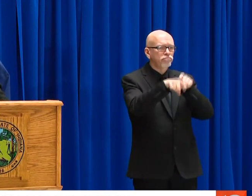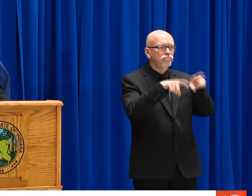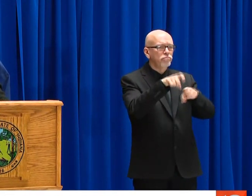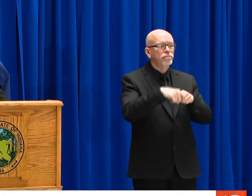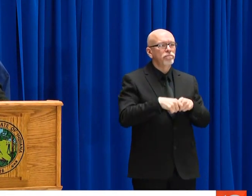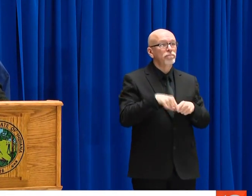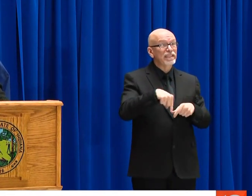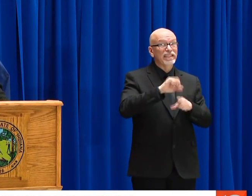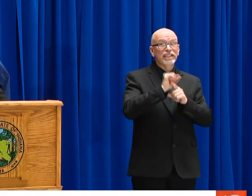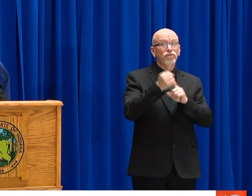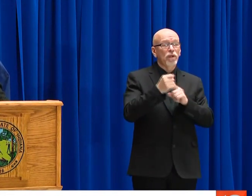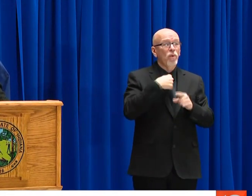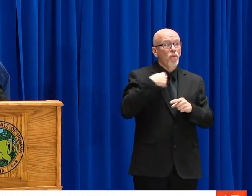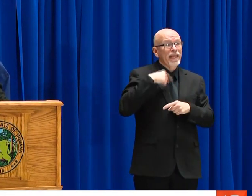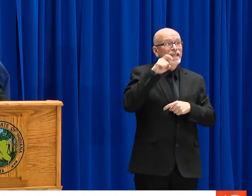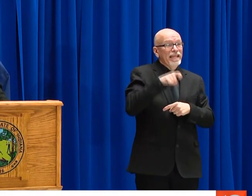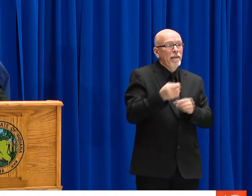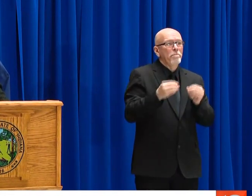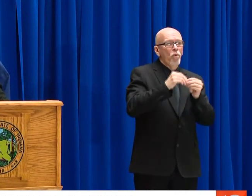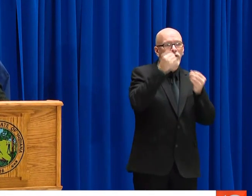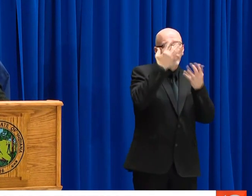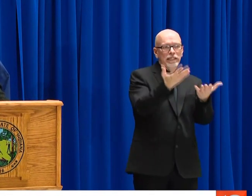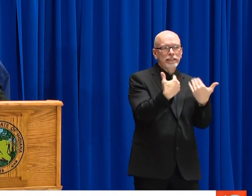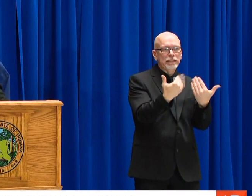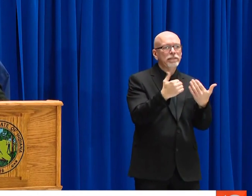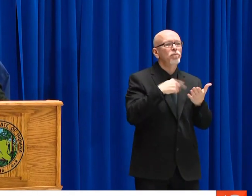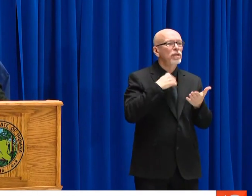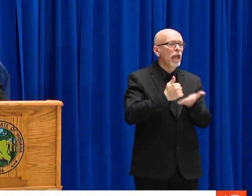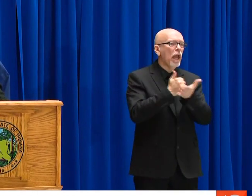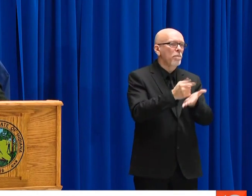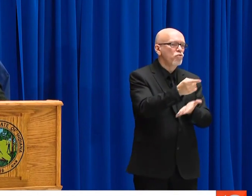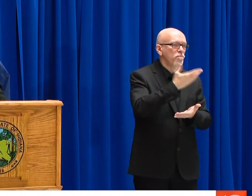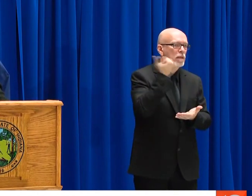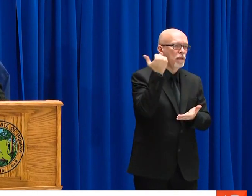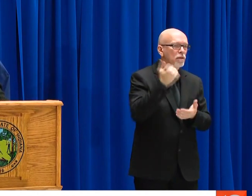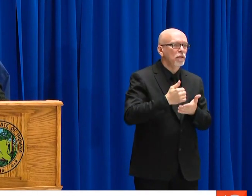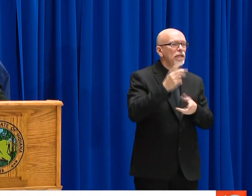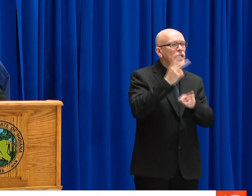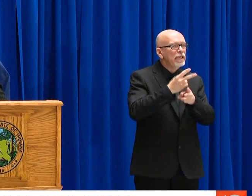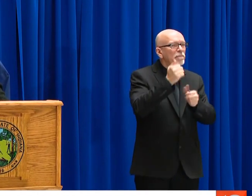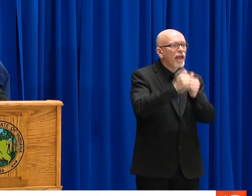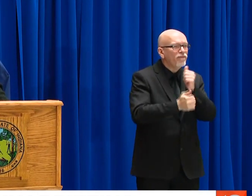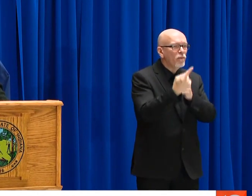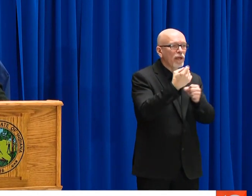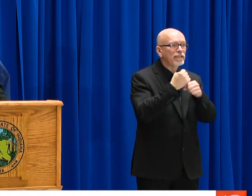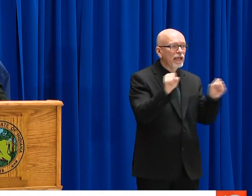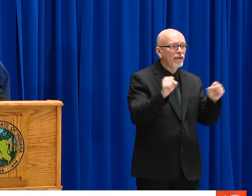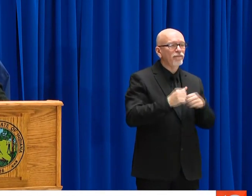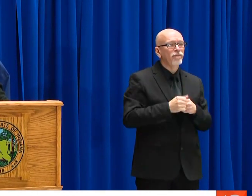OUR ASK OF YOU IS TO BE AS OPEN AND FORTHCOMING WITH INFORMATION AS POSSIBLE. THIS IS A SITUATION WHERE THE